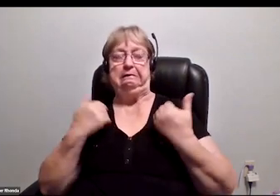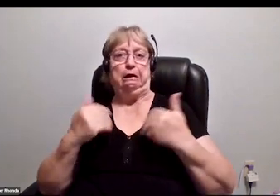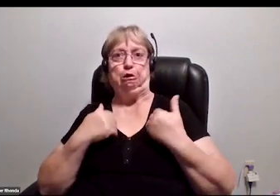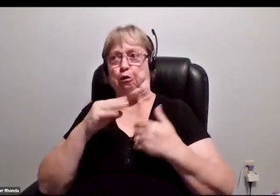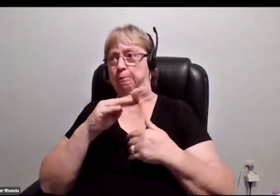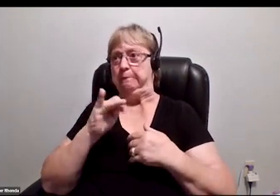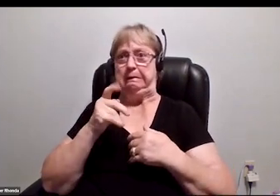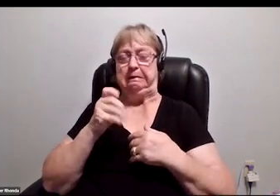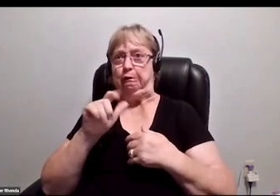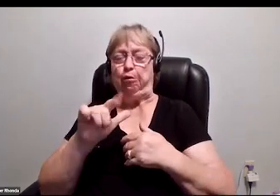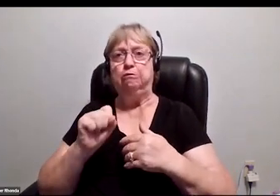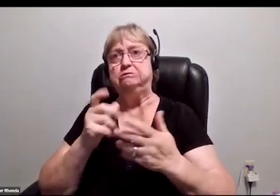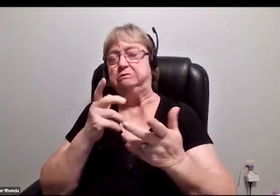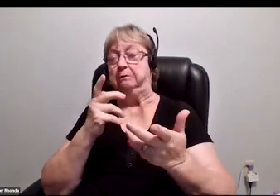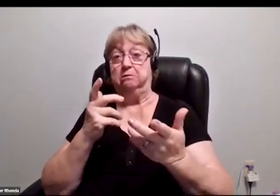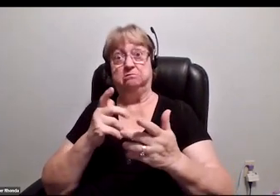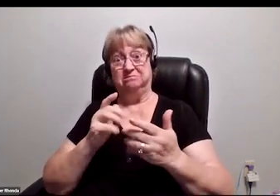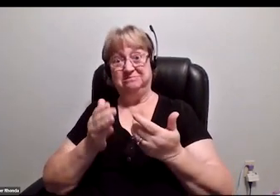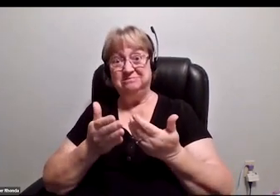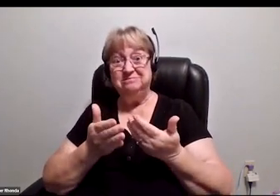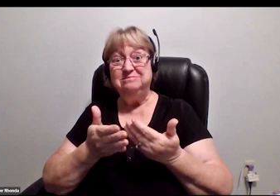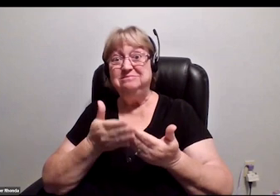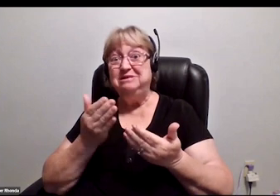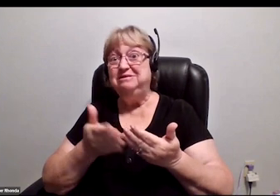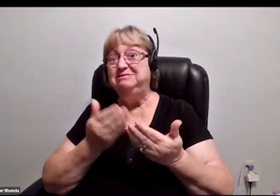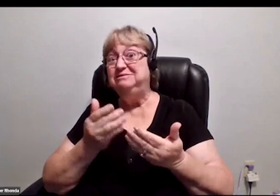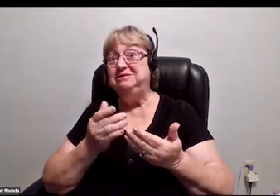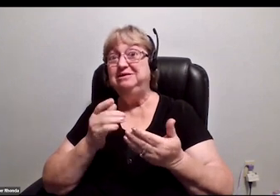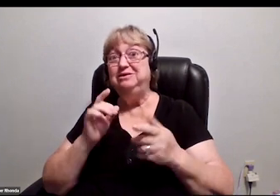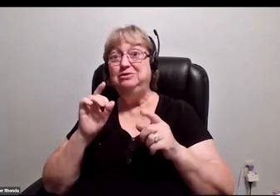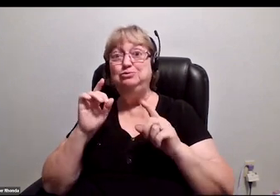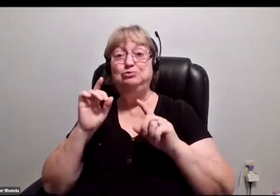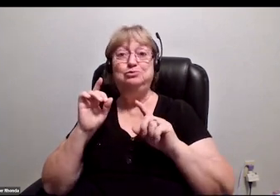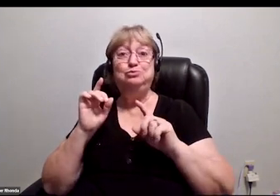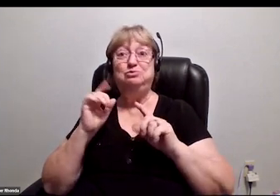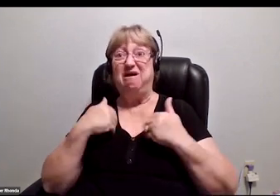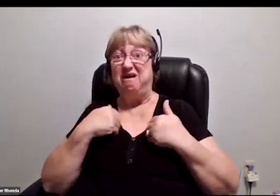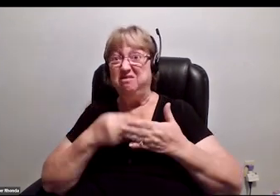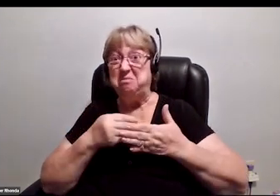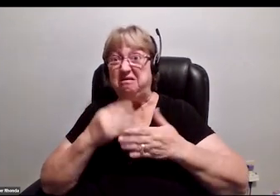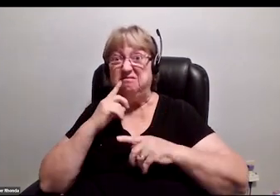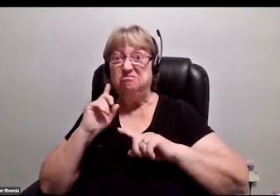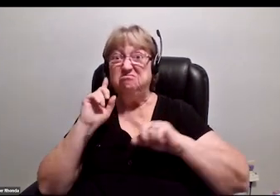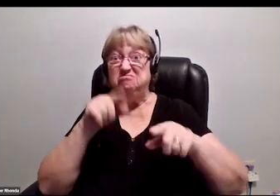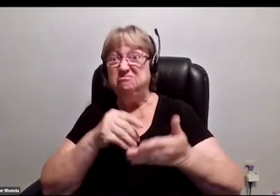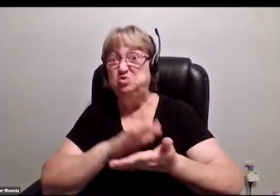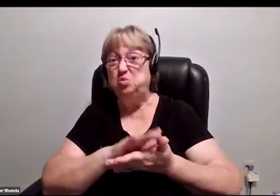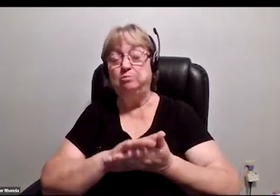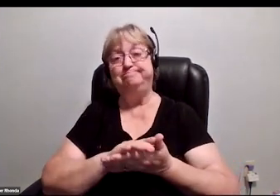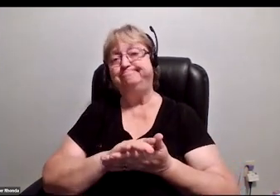It's not easy to have the money to go to school. It's not easy to have the forethought if your parents